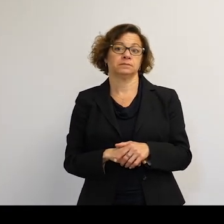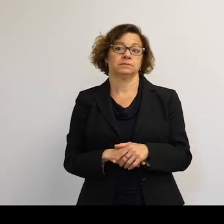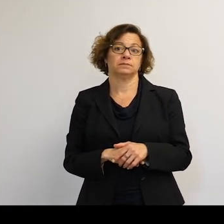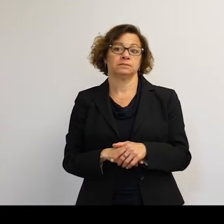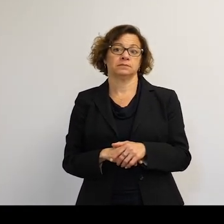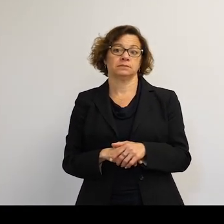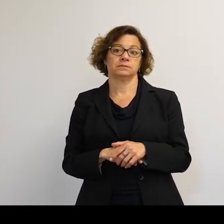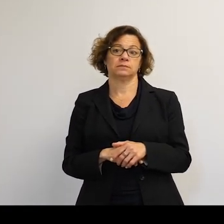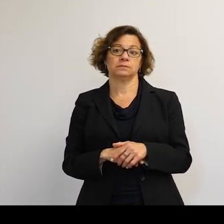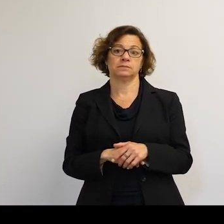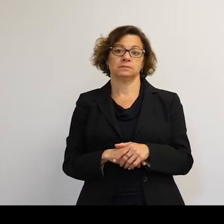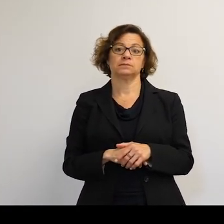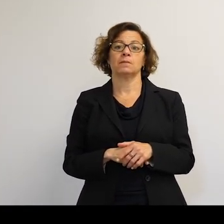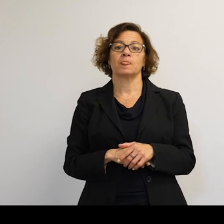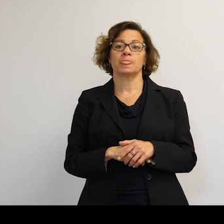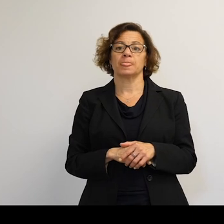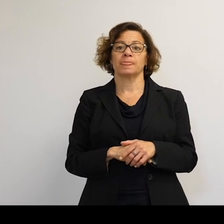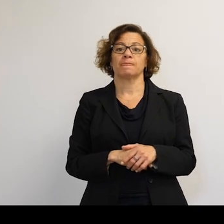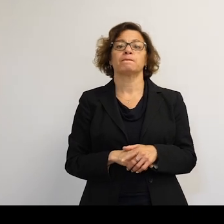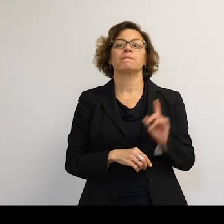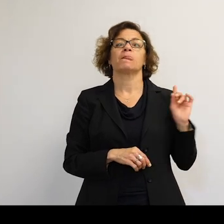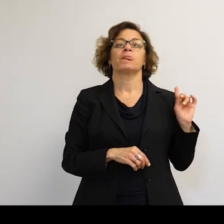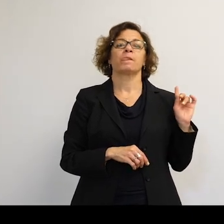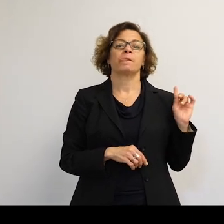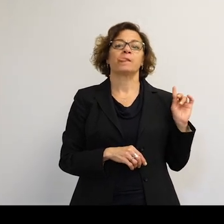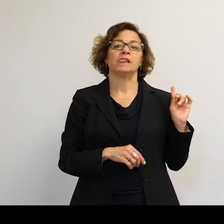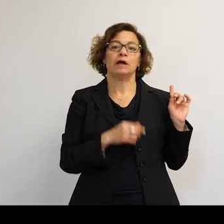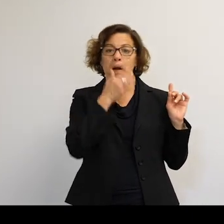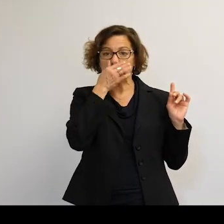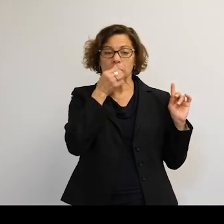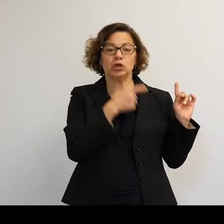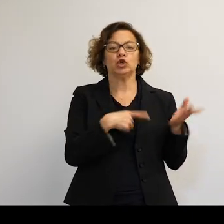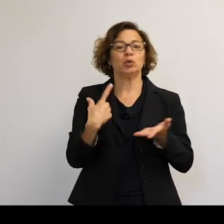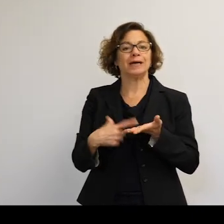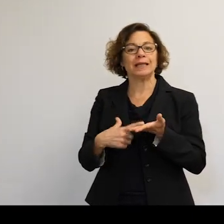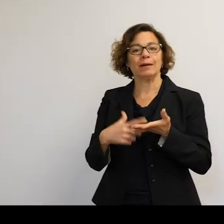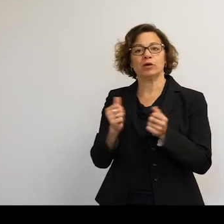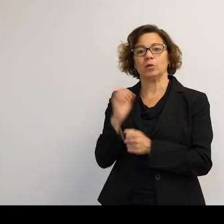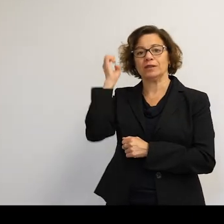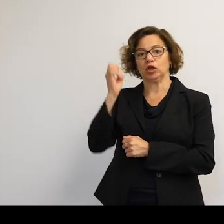You collaborated with at the European Space Agency .